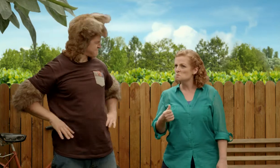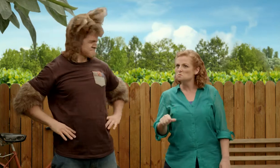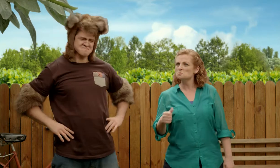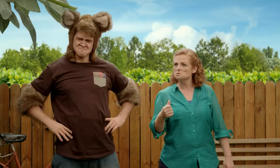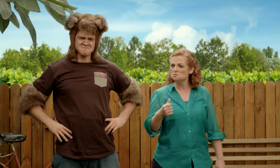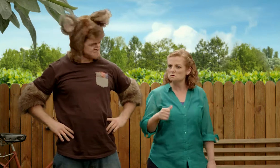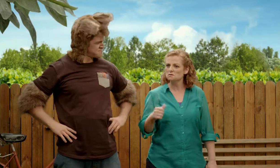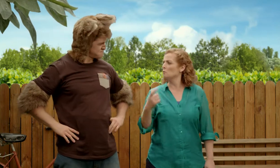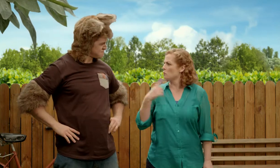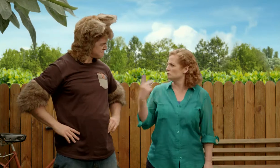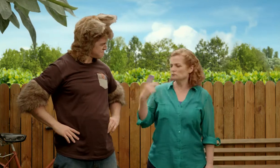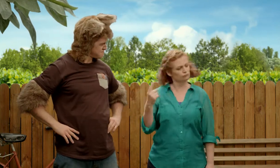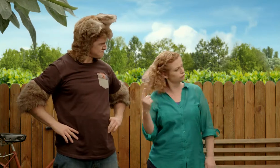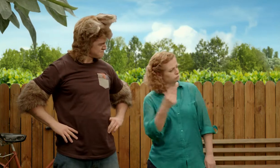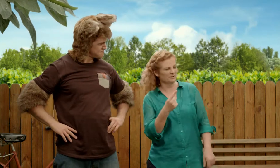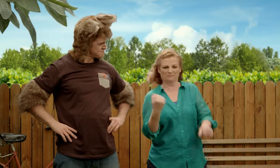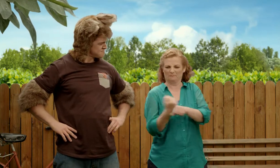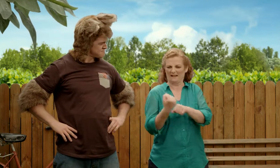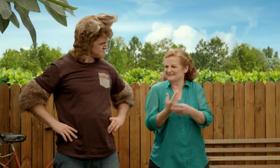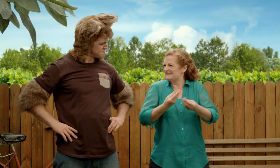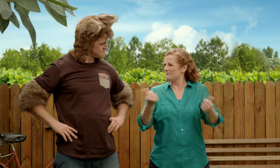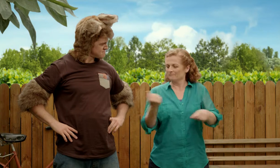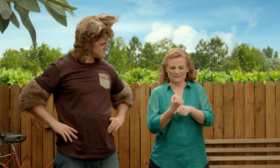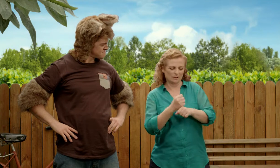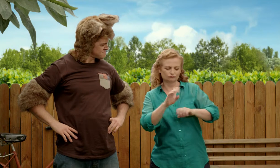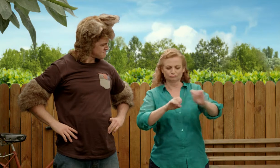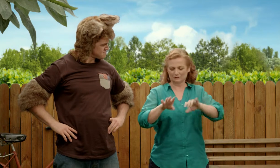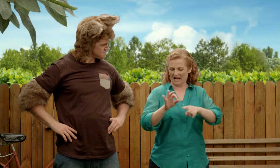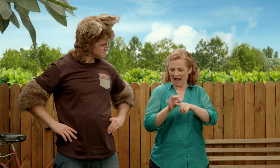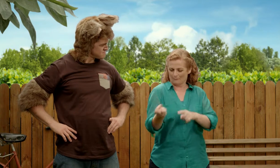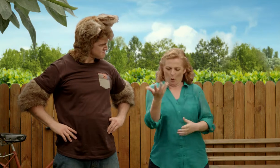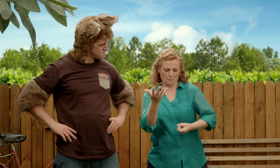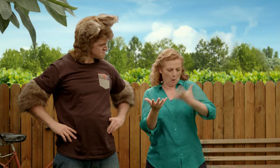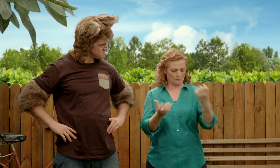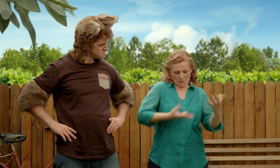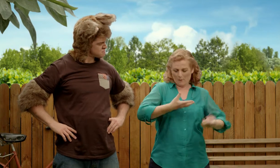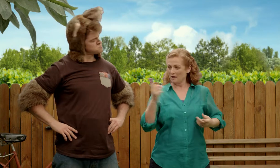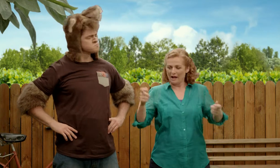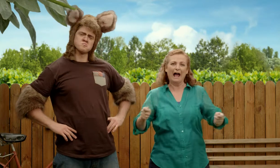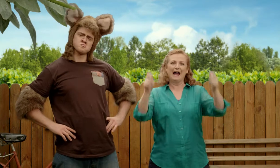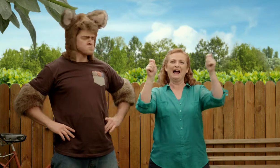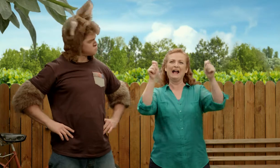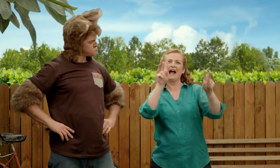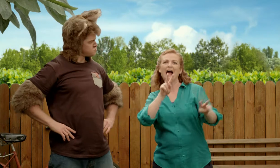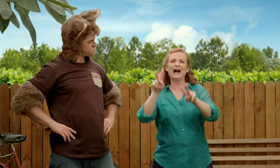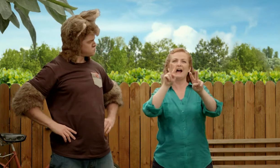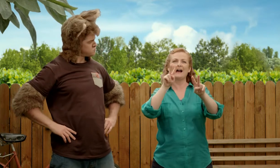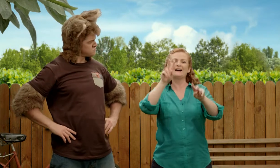Hmmm. Okay then. Why don't we go and make something with all the beautiful colours